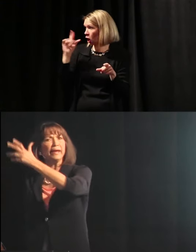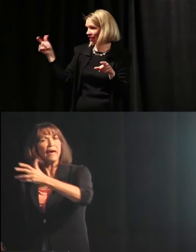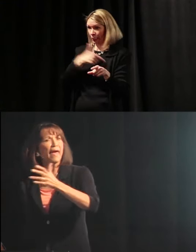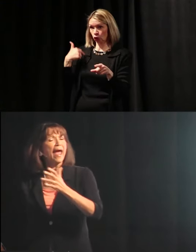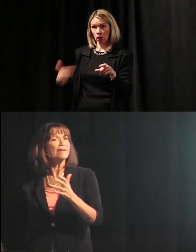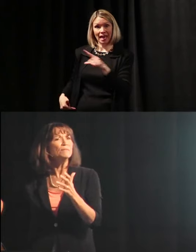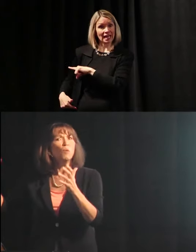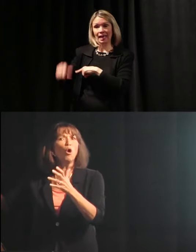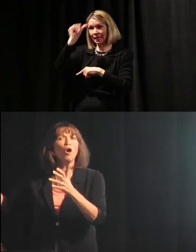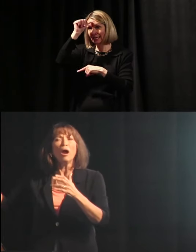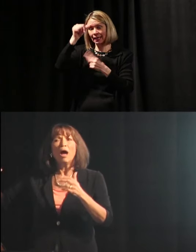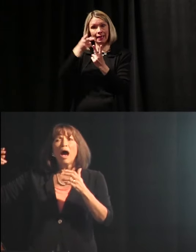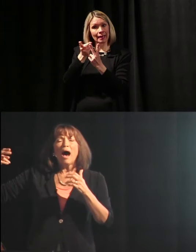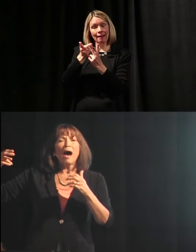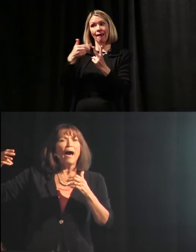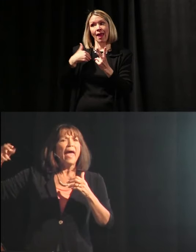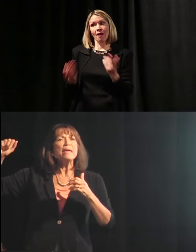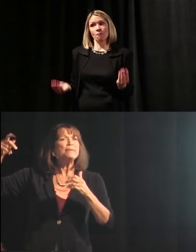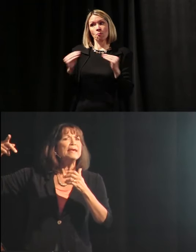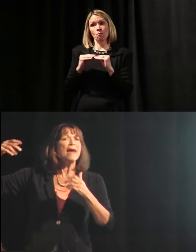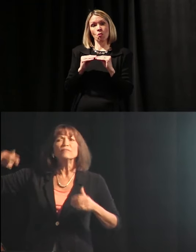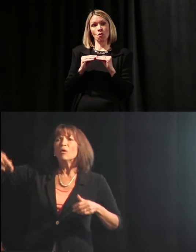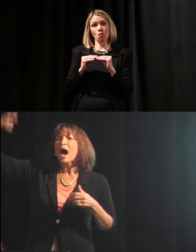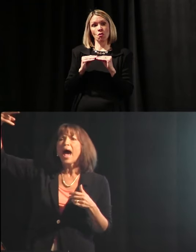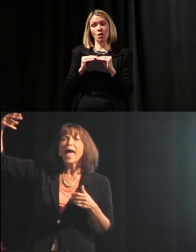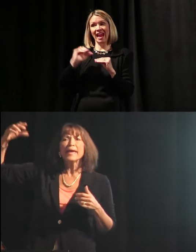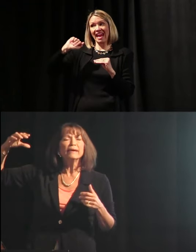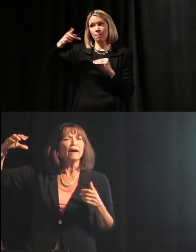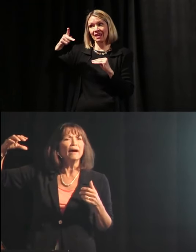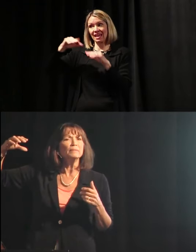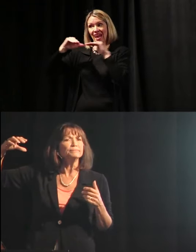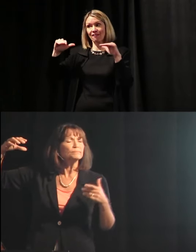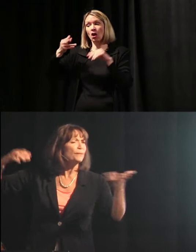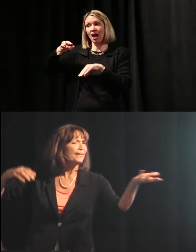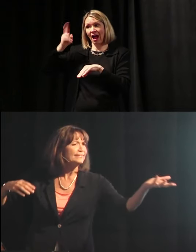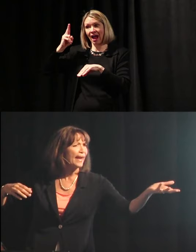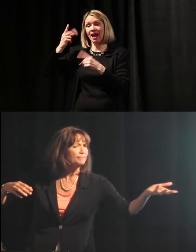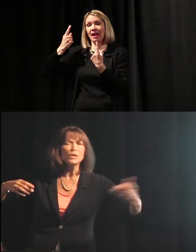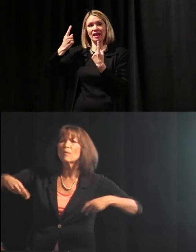they have more A.P. level, high – what do they say –